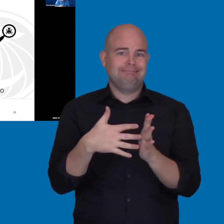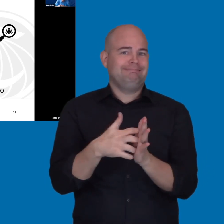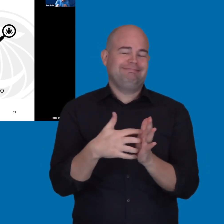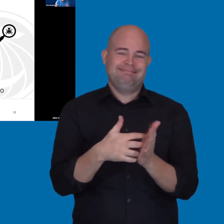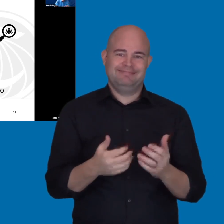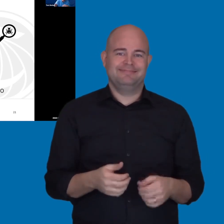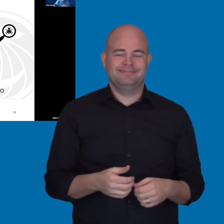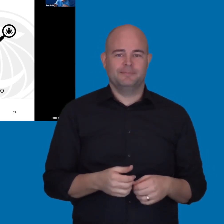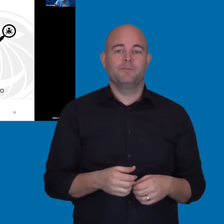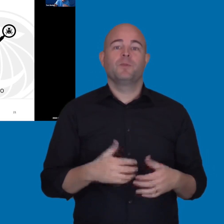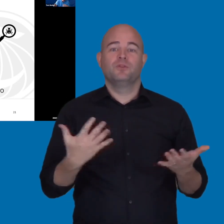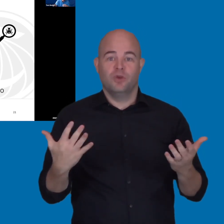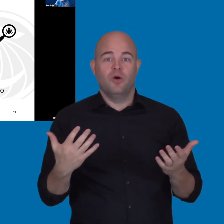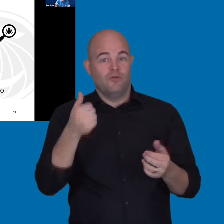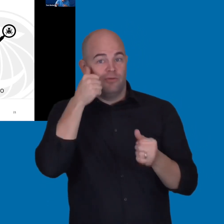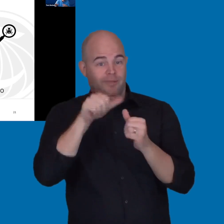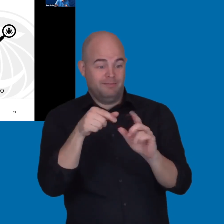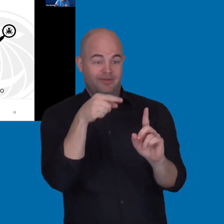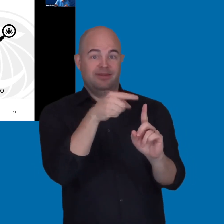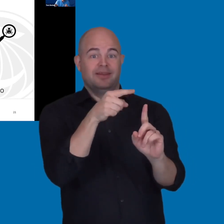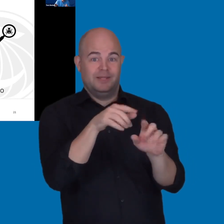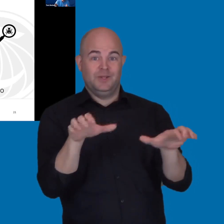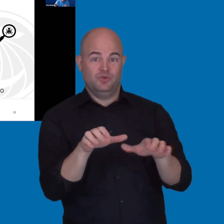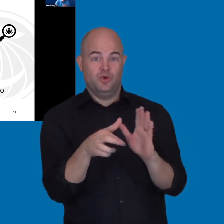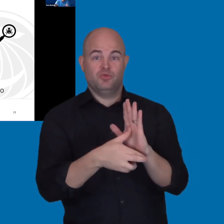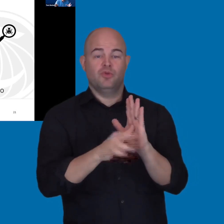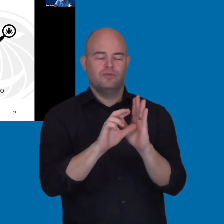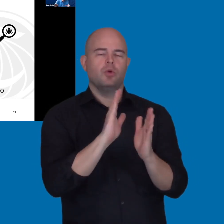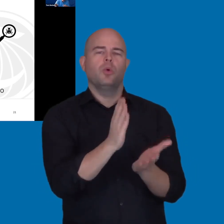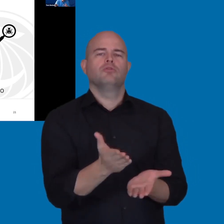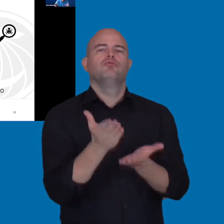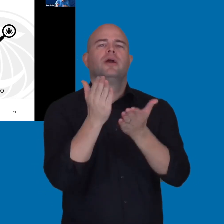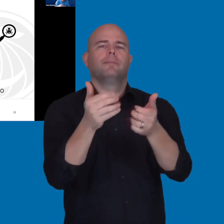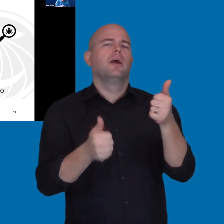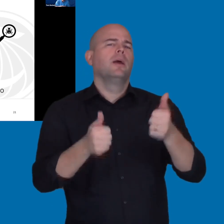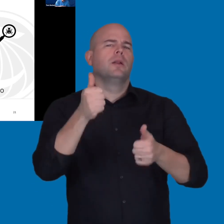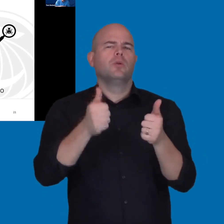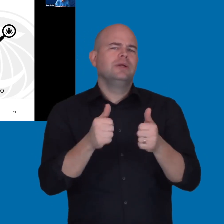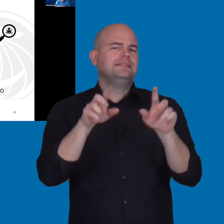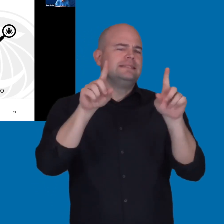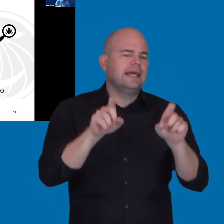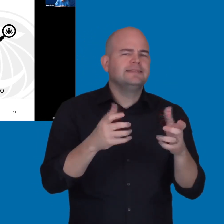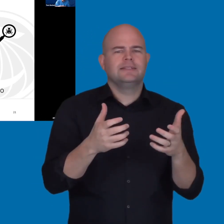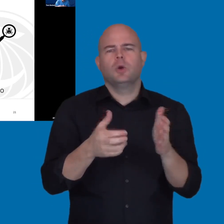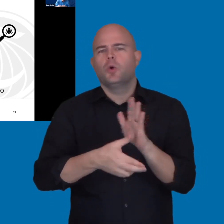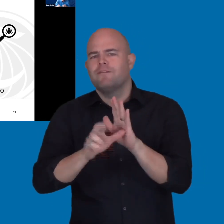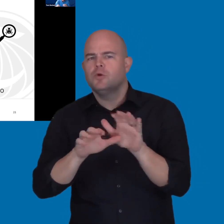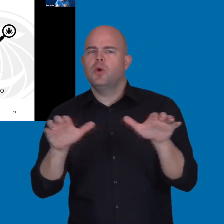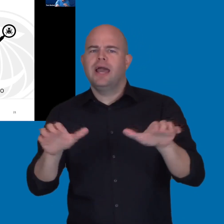will recommend which of these testing or review activities will take place.